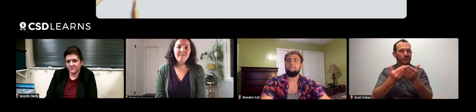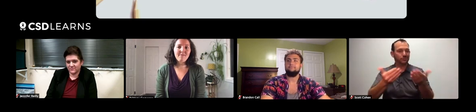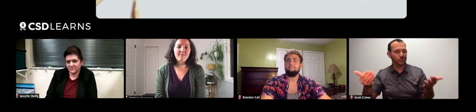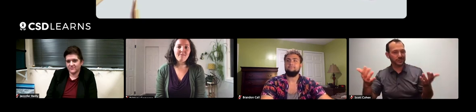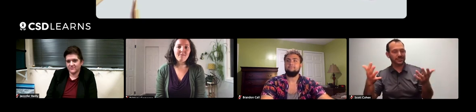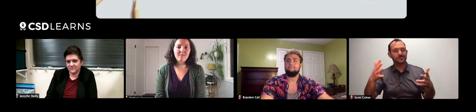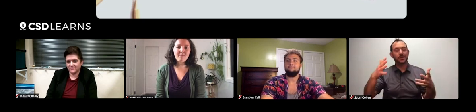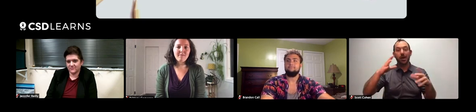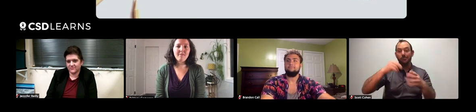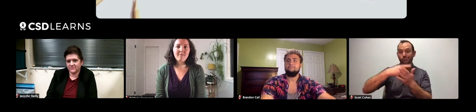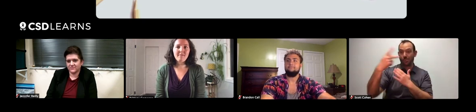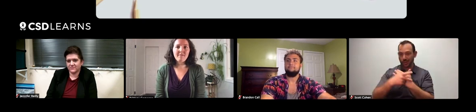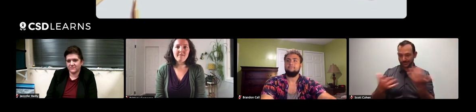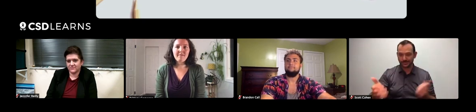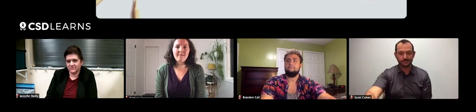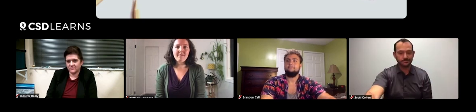I would like to share some of our resources.